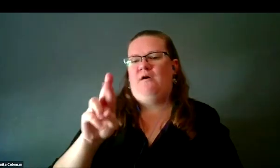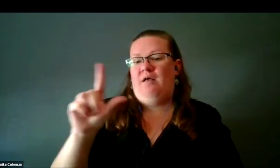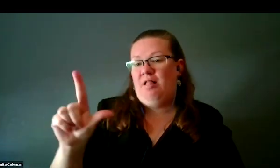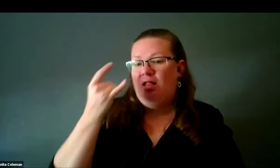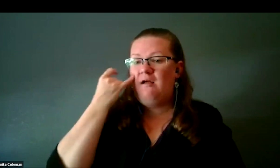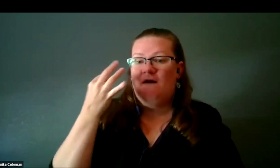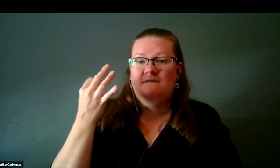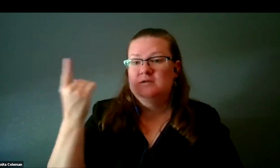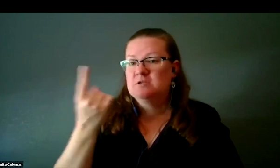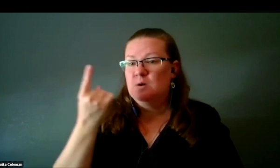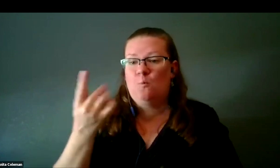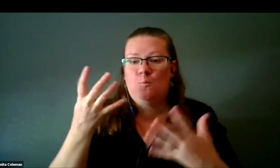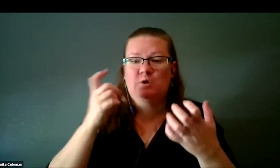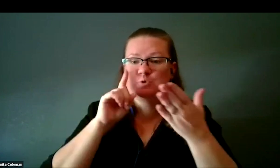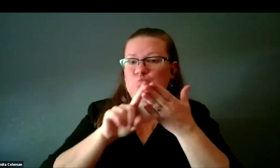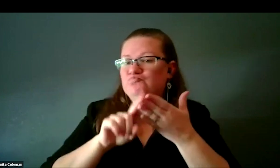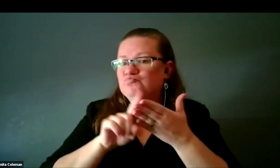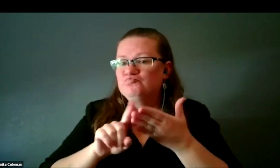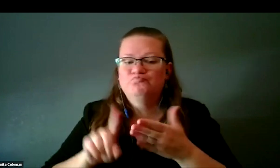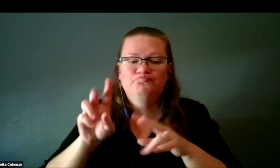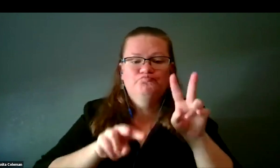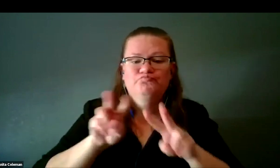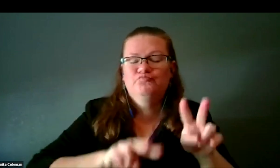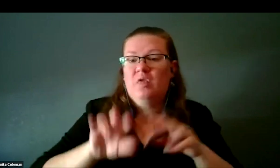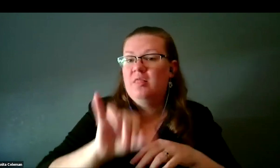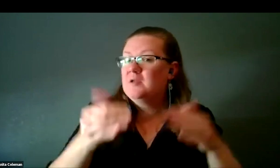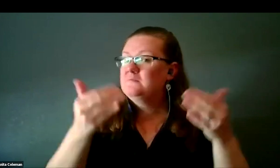so if anyone wants to check that out, please feel free.